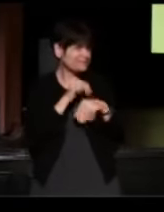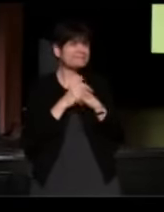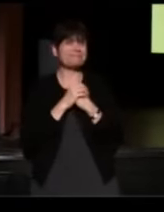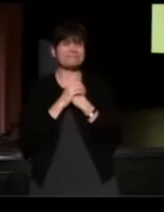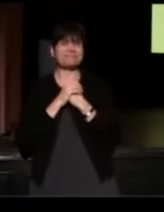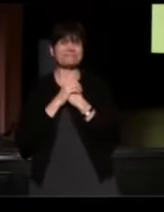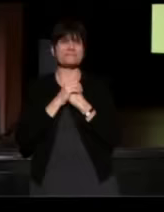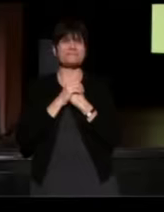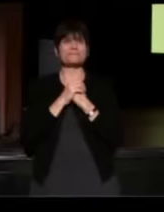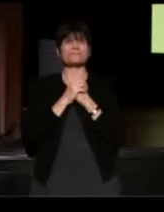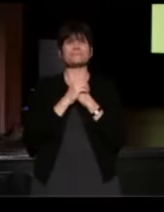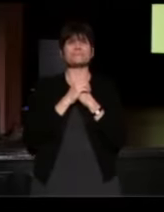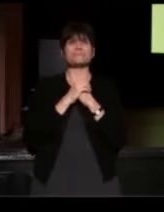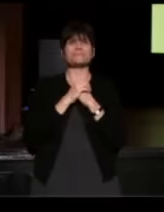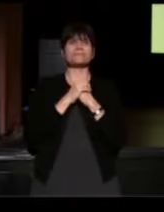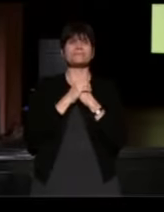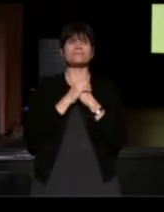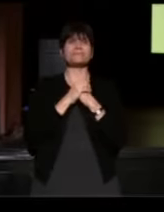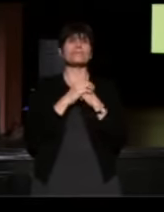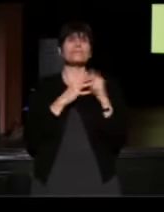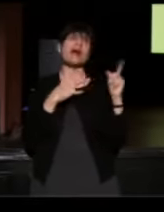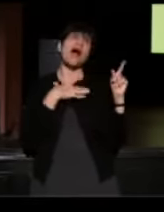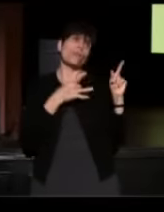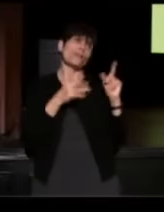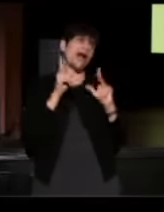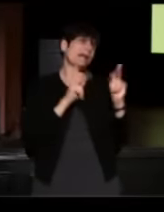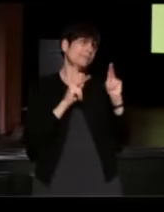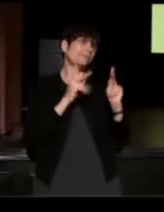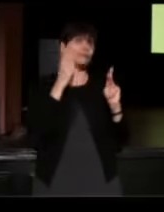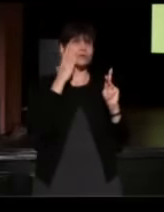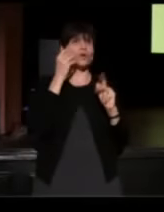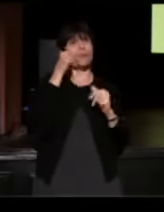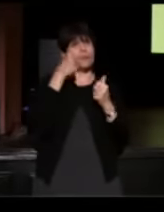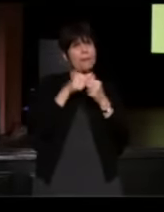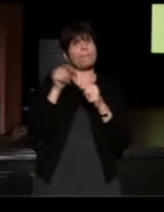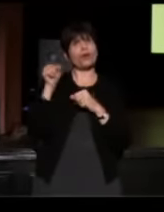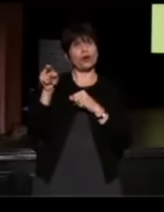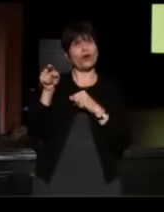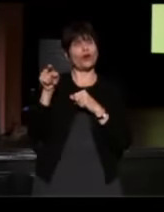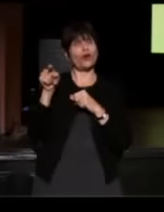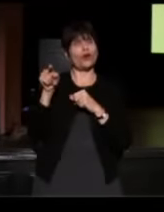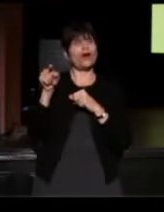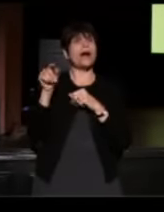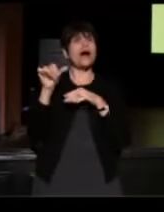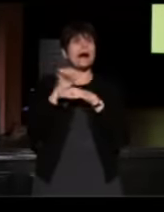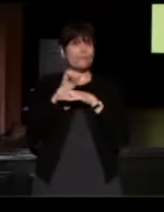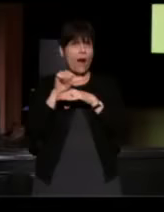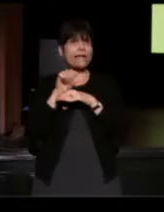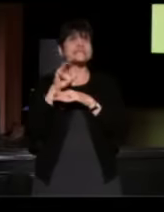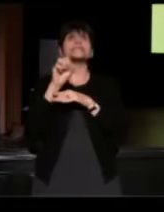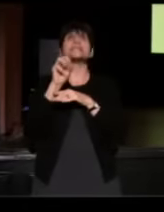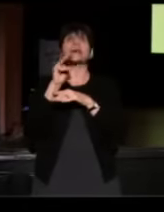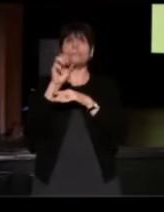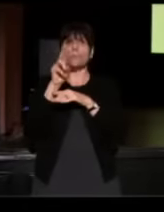(principal) I would like people to know and remember her as a practicing Muslim, as a daughter,